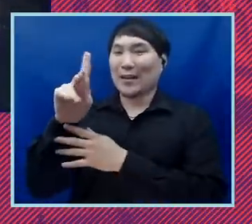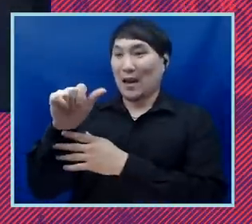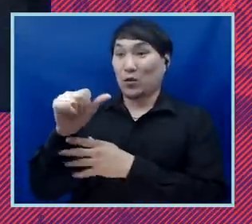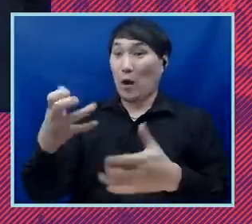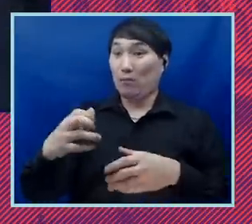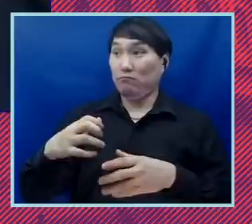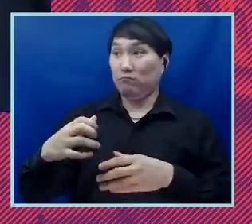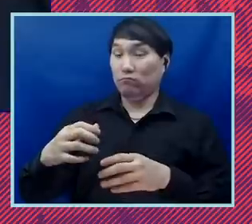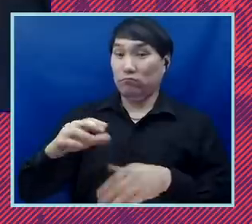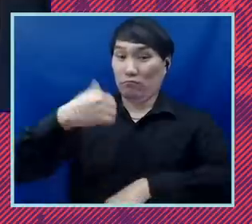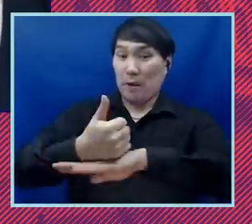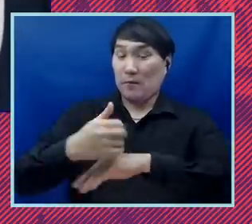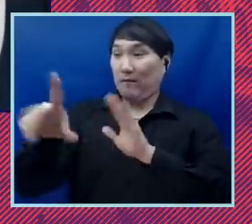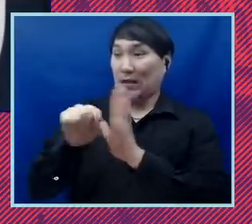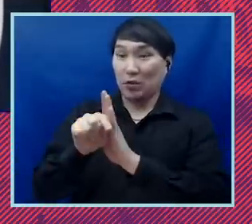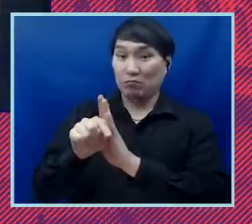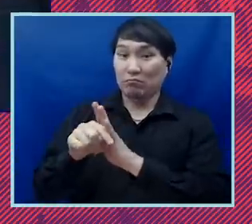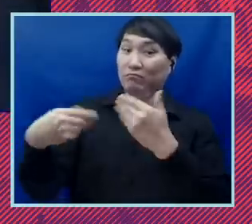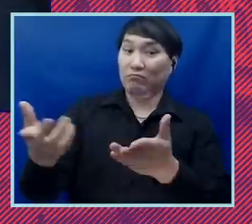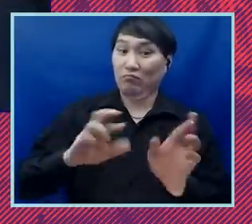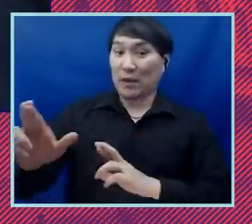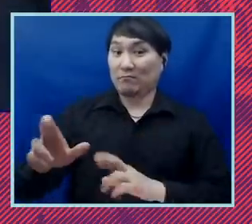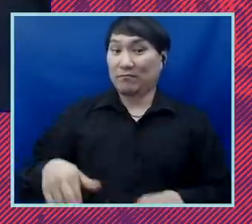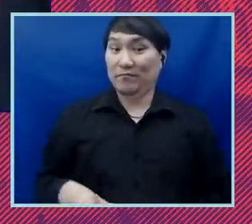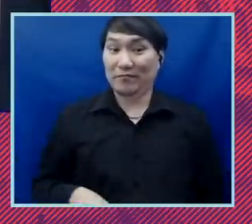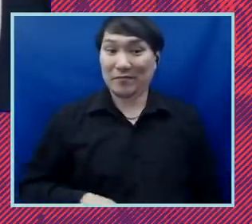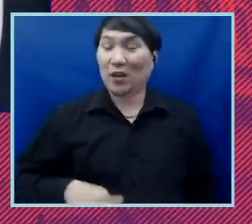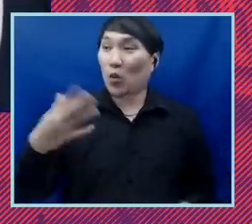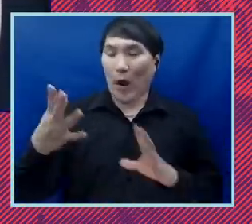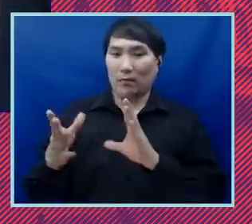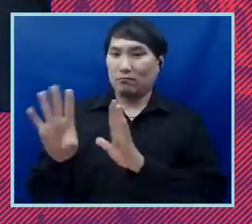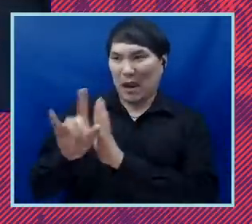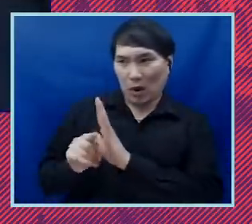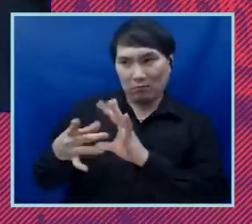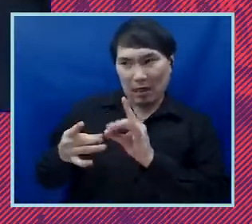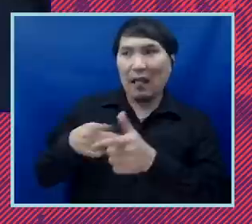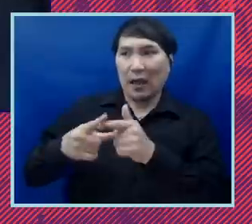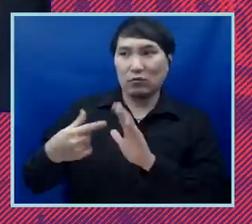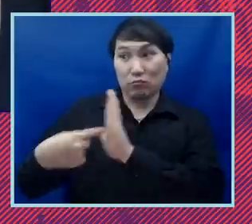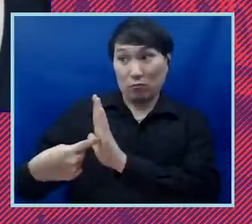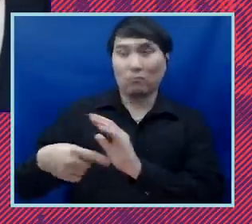the video from our young aclu supporter you want to talk to us a little bit about it sure exactly